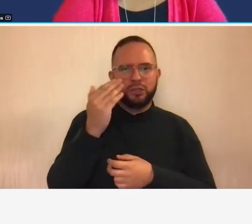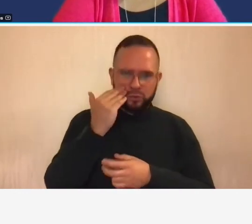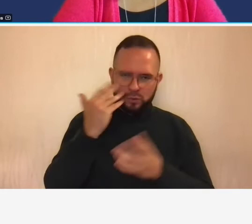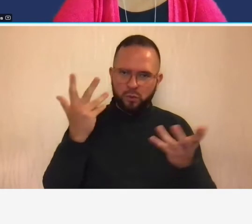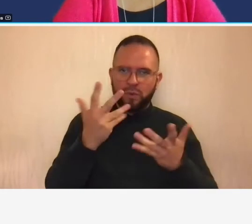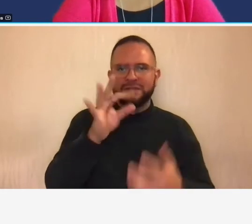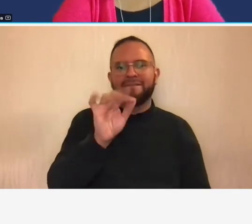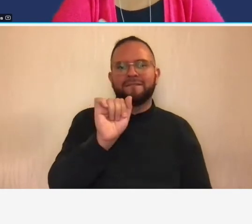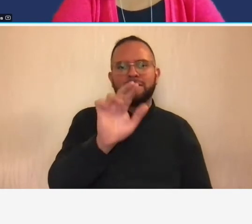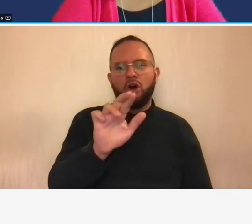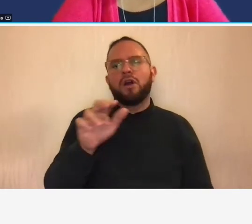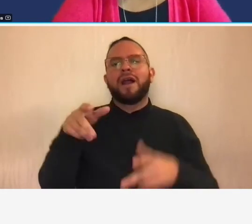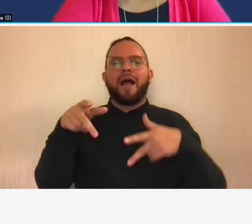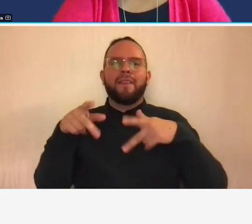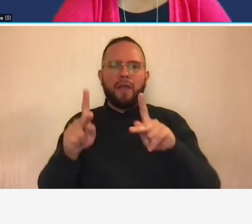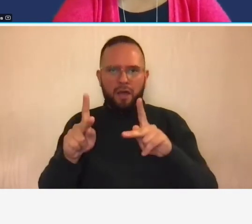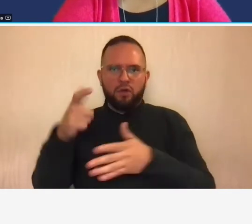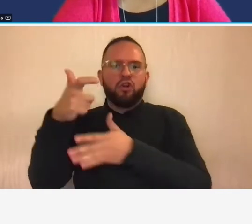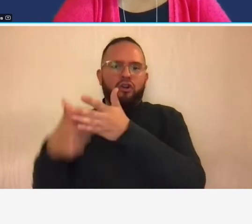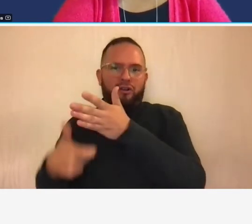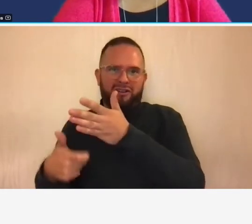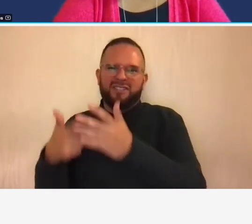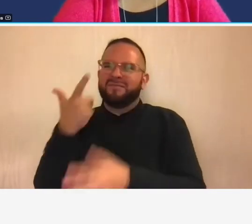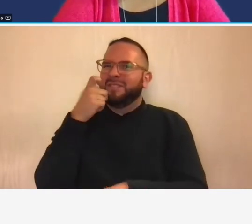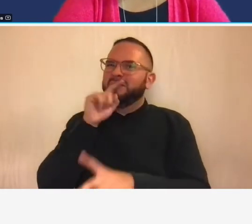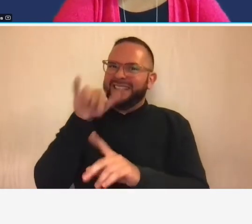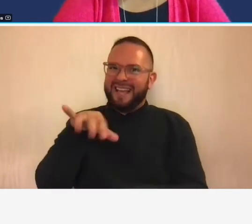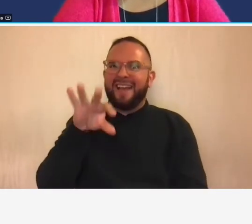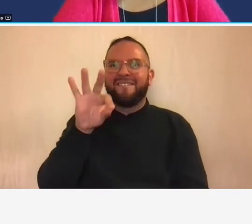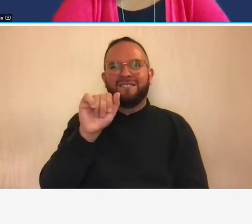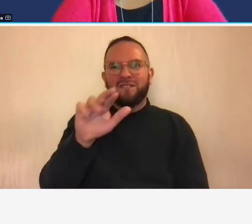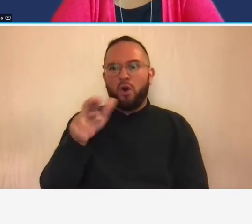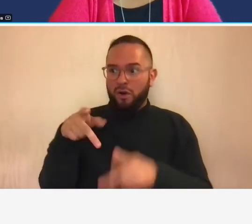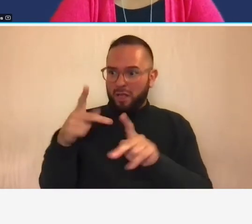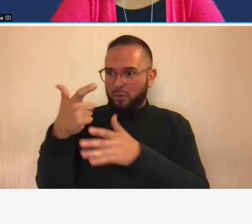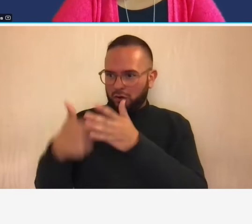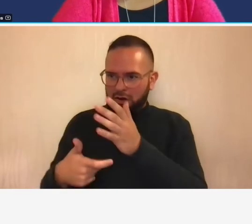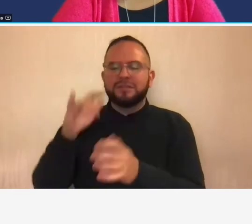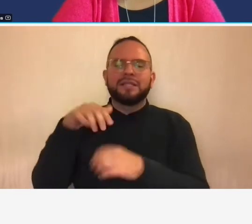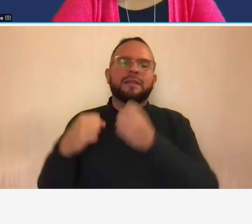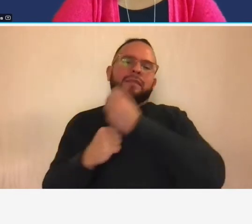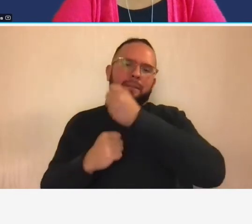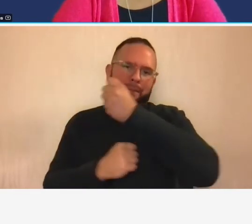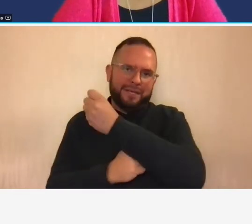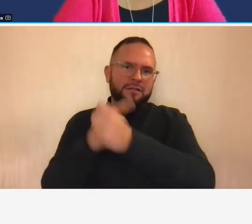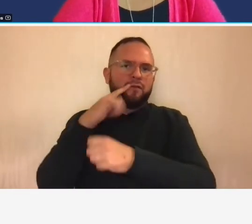costs are because it is the basis for that um for that pricing so um unallowable costs are